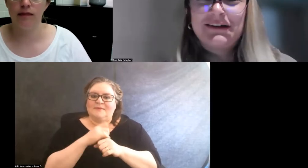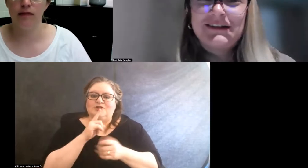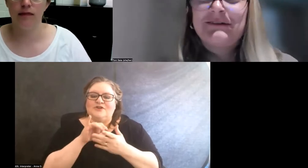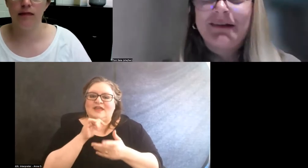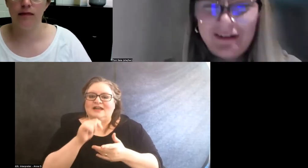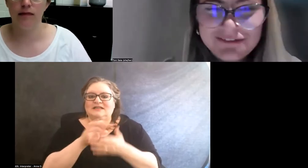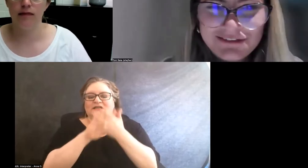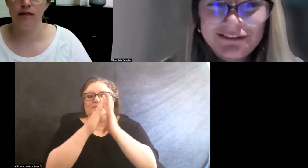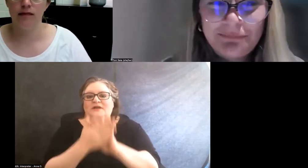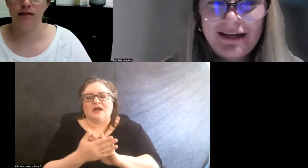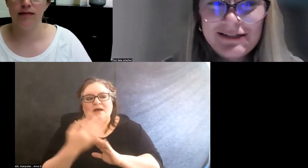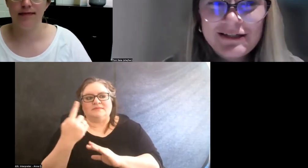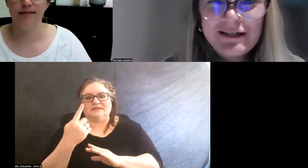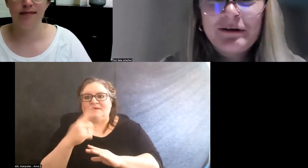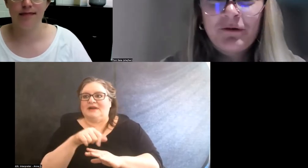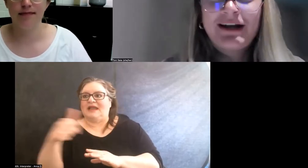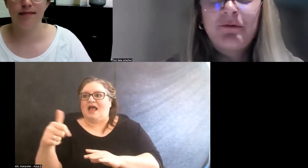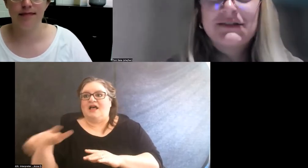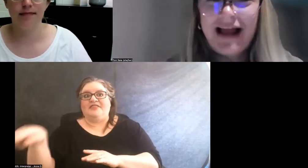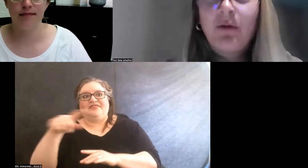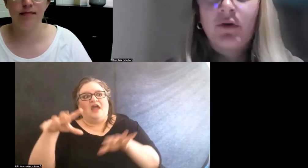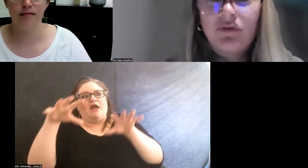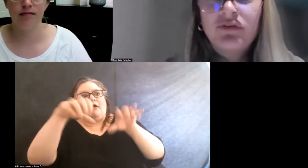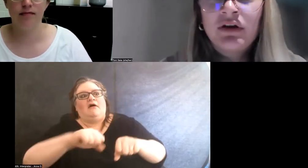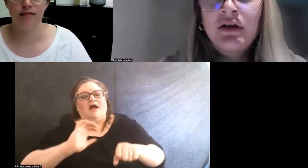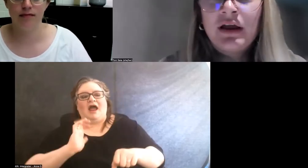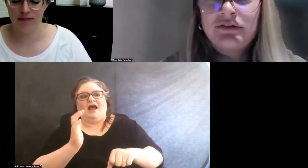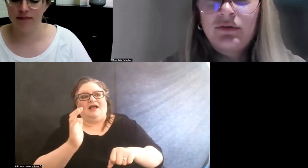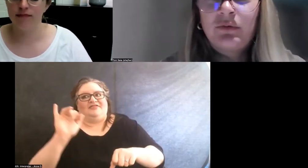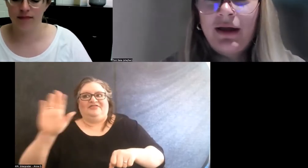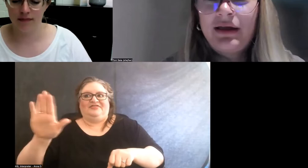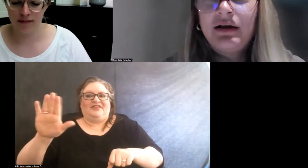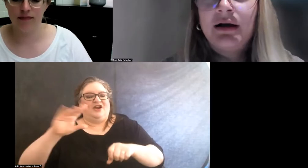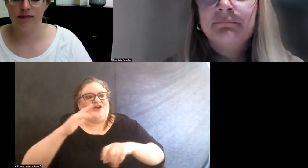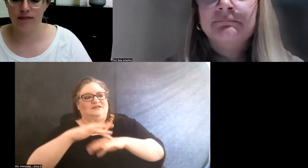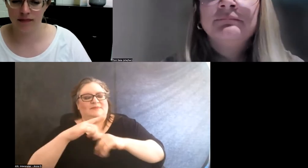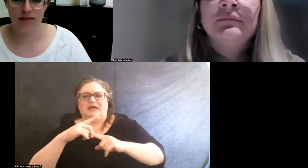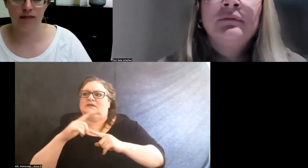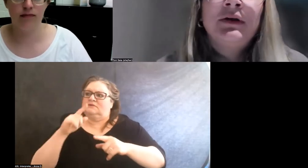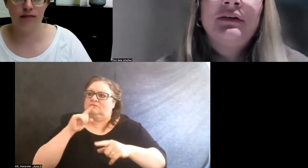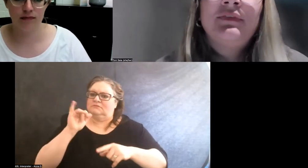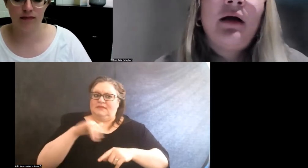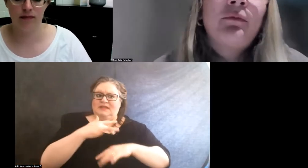into somebody else's space, right? It was ours. And so the way we did that